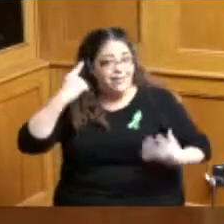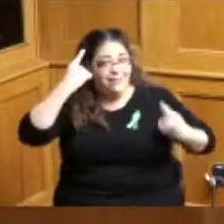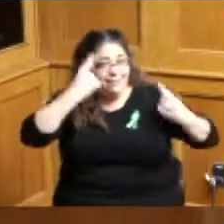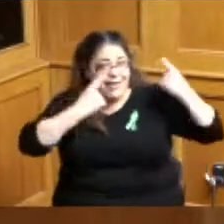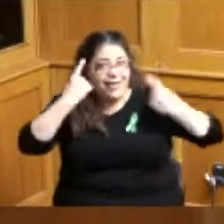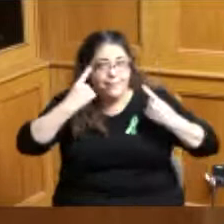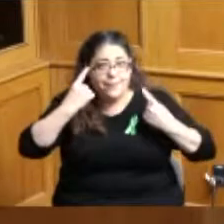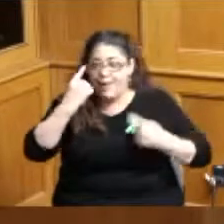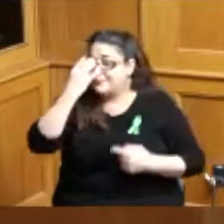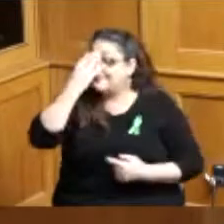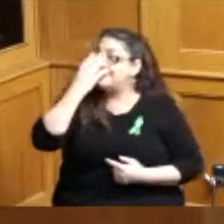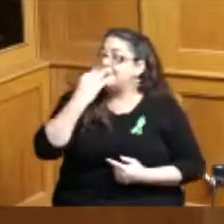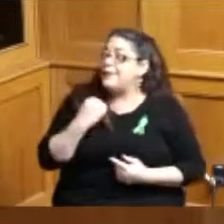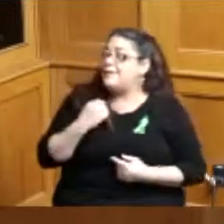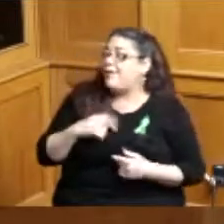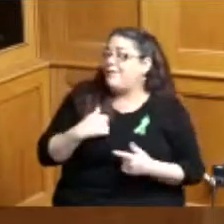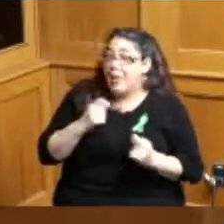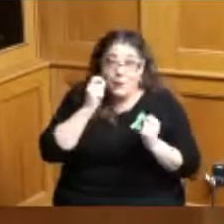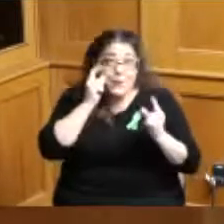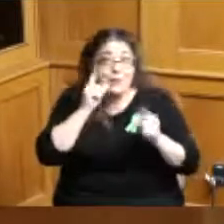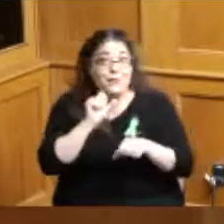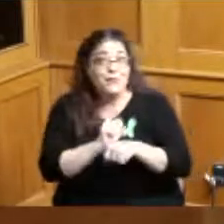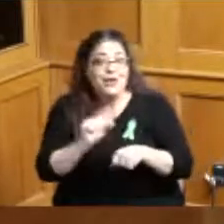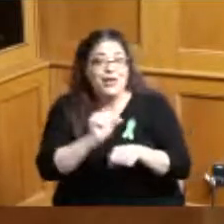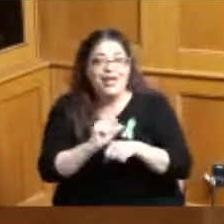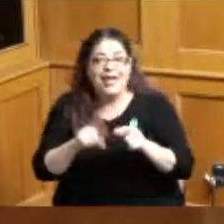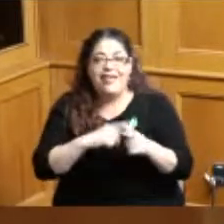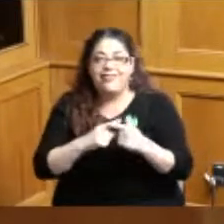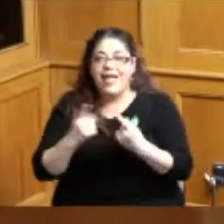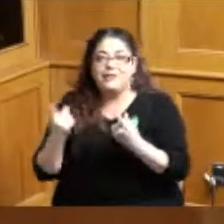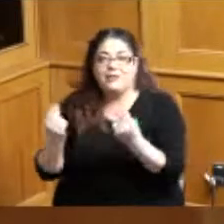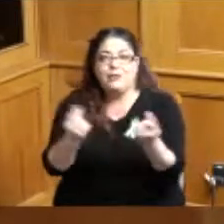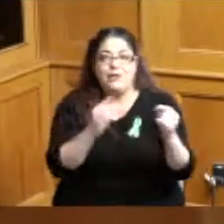to sleep and going to work and doing the some of the great things that you need to do and